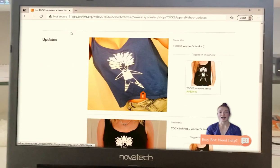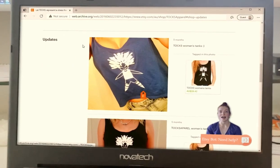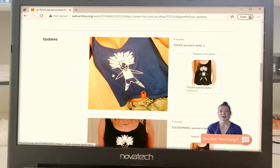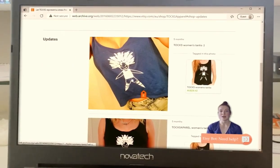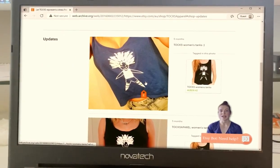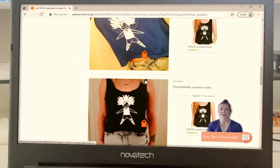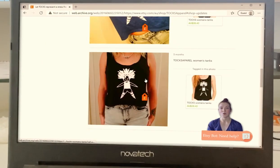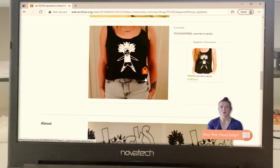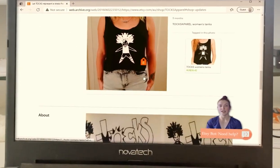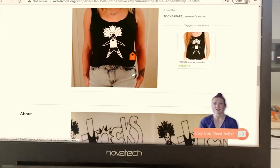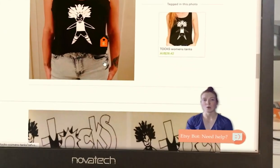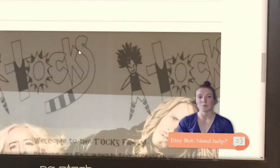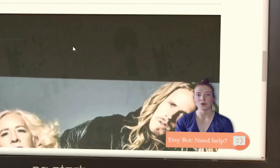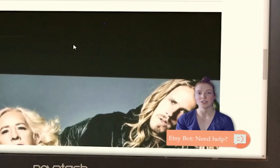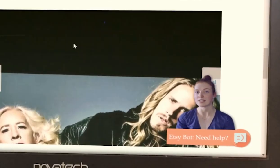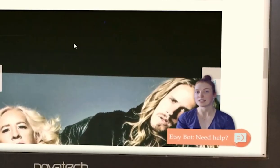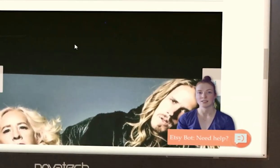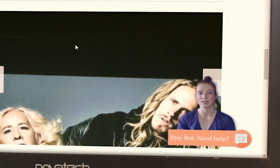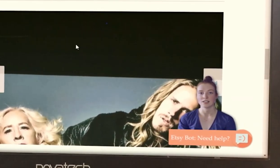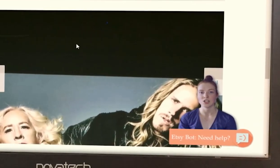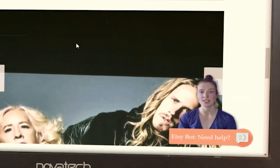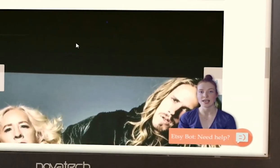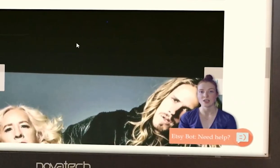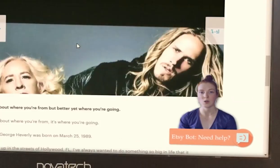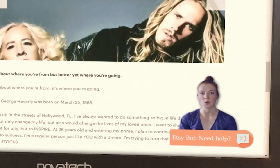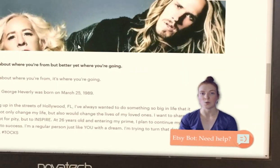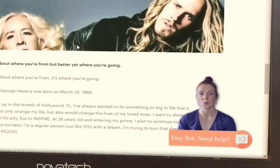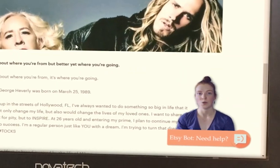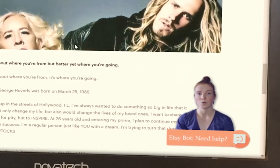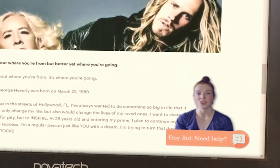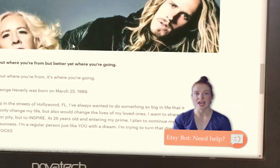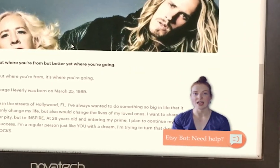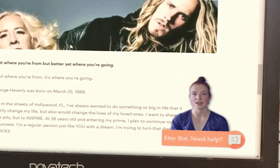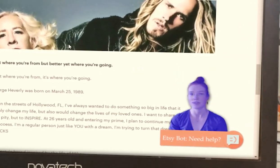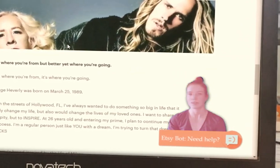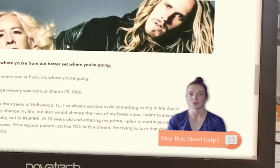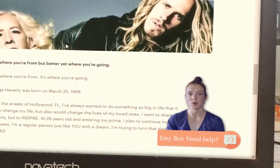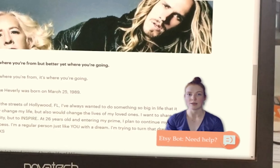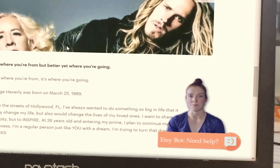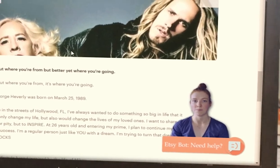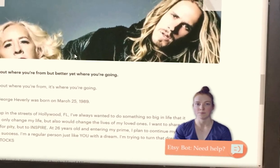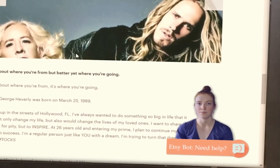I'm a regular person just like you with a dream